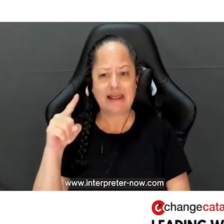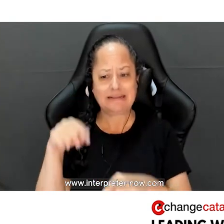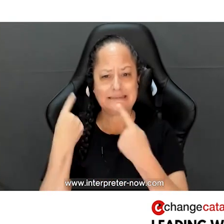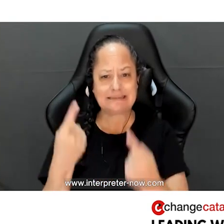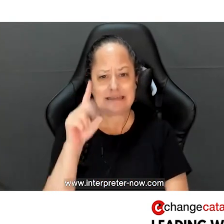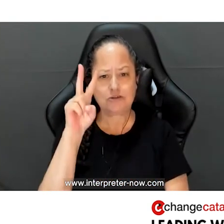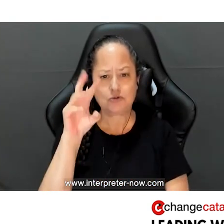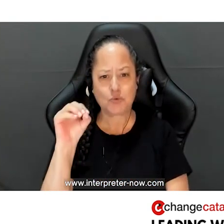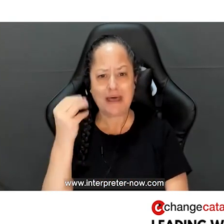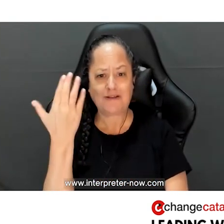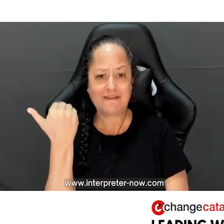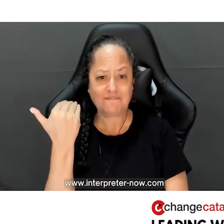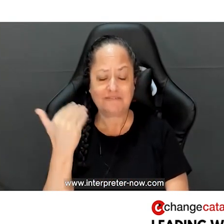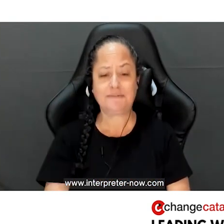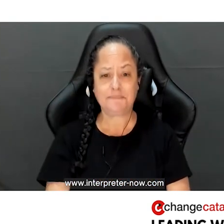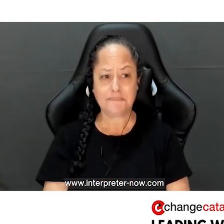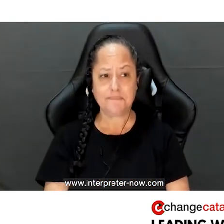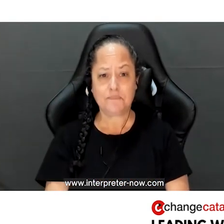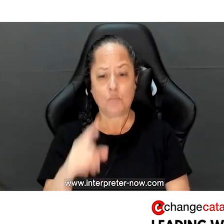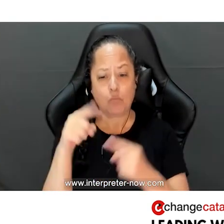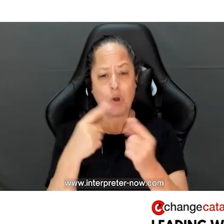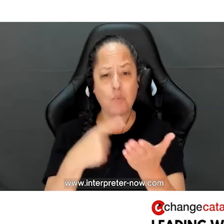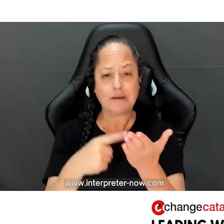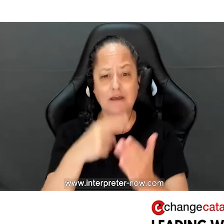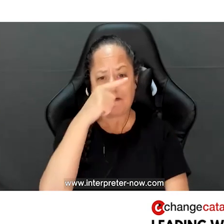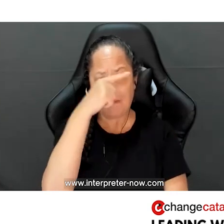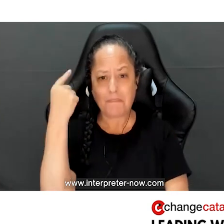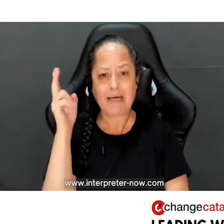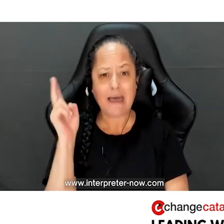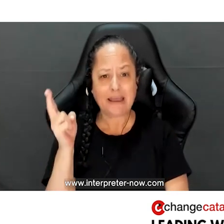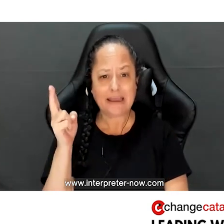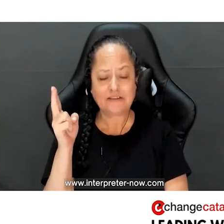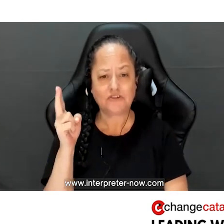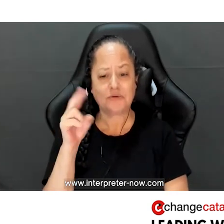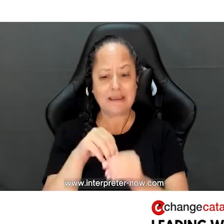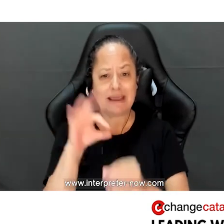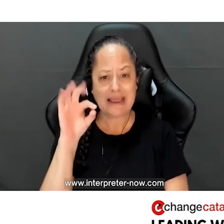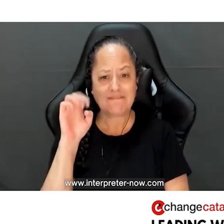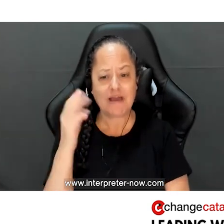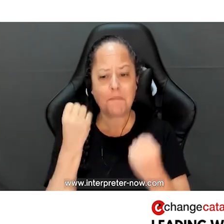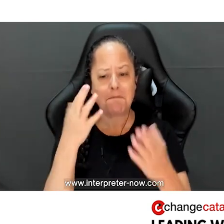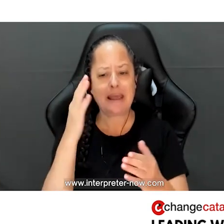2015. And when we talk about Black history, in particular, in February, many people recall